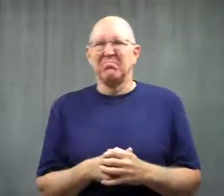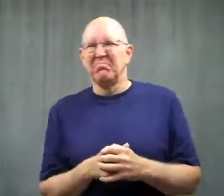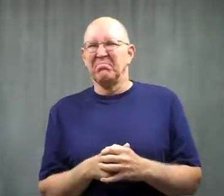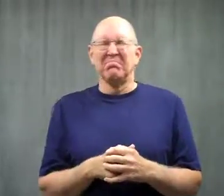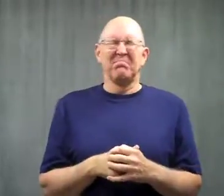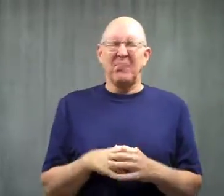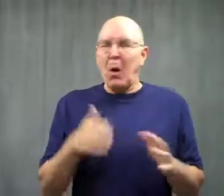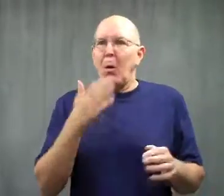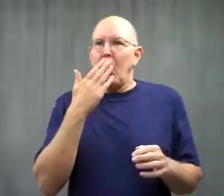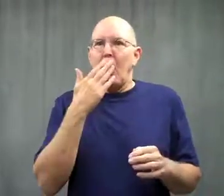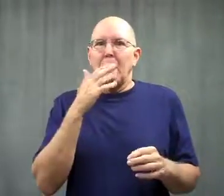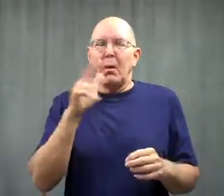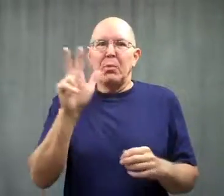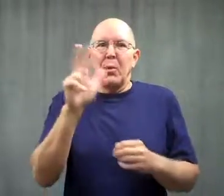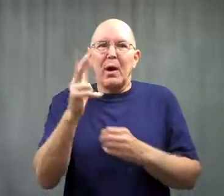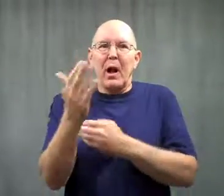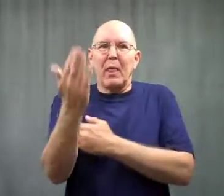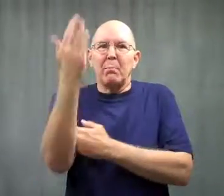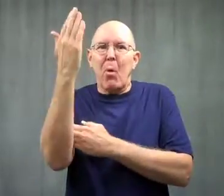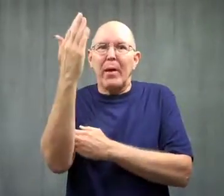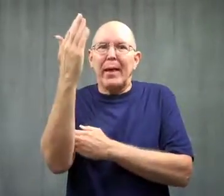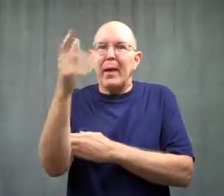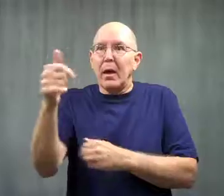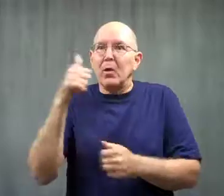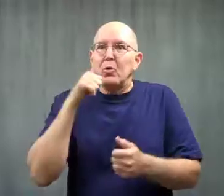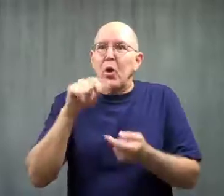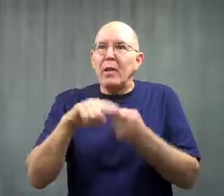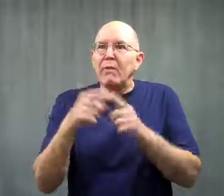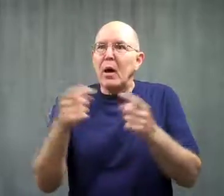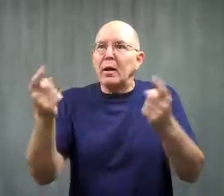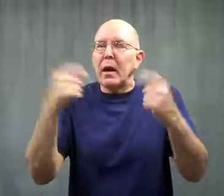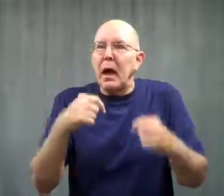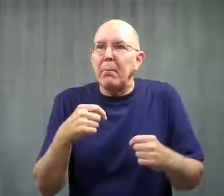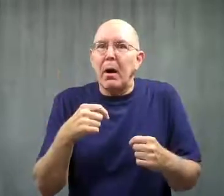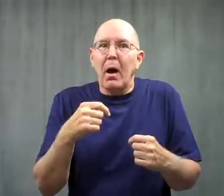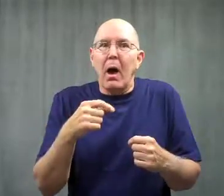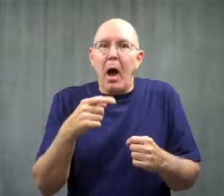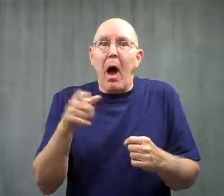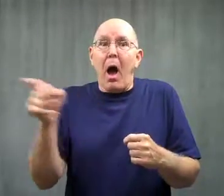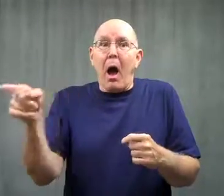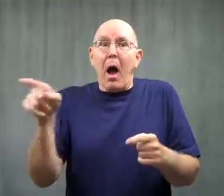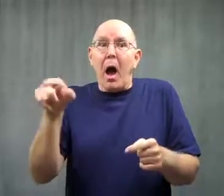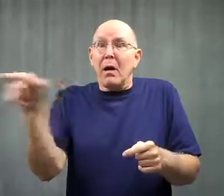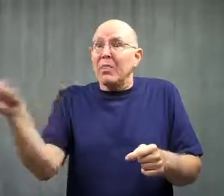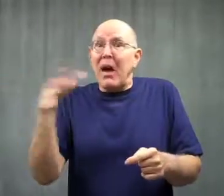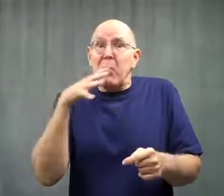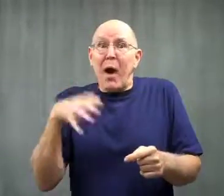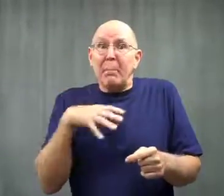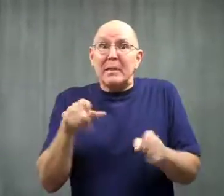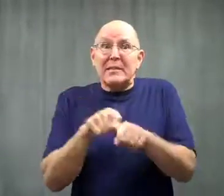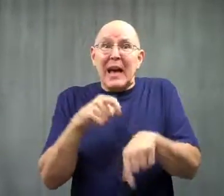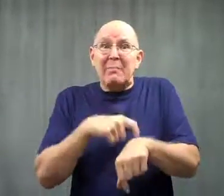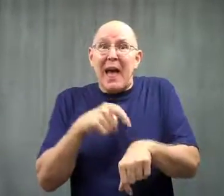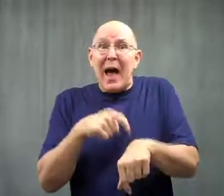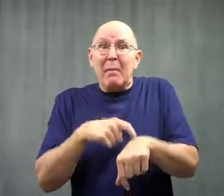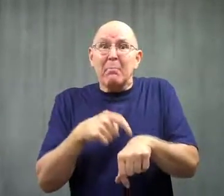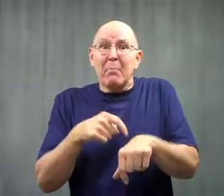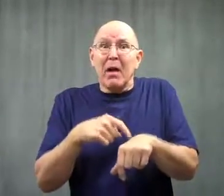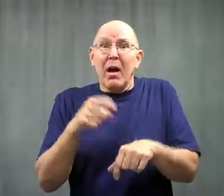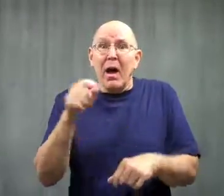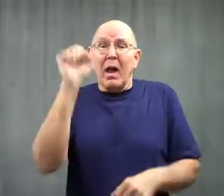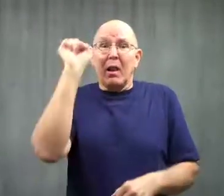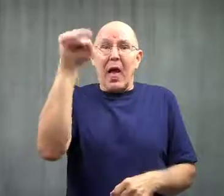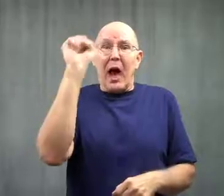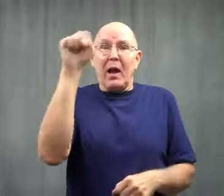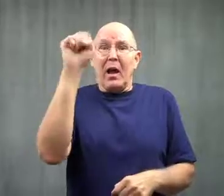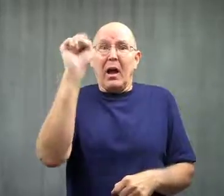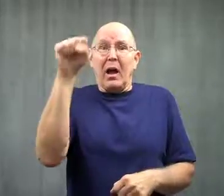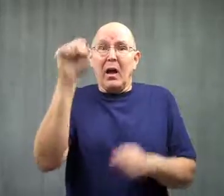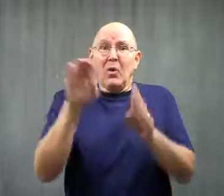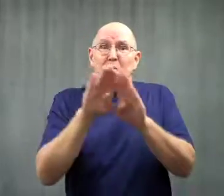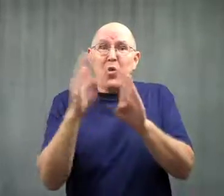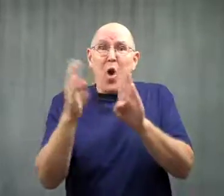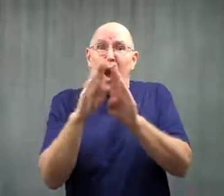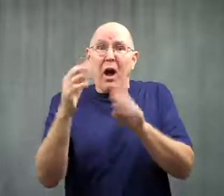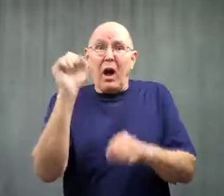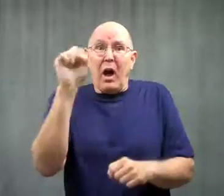His girlfriend unexpectedly came home around 3 am.